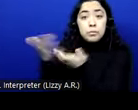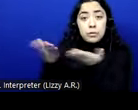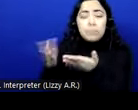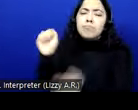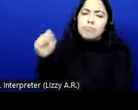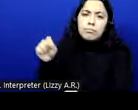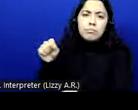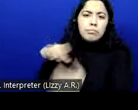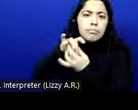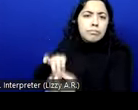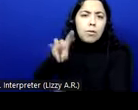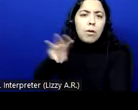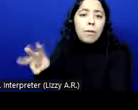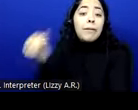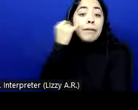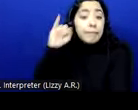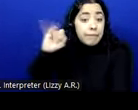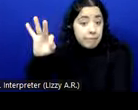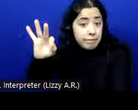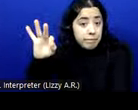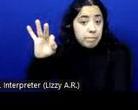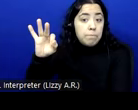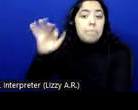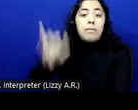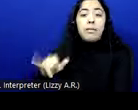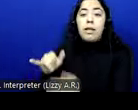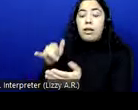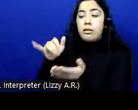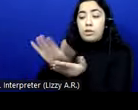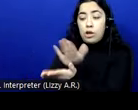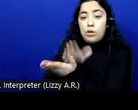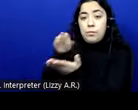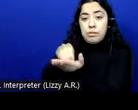there is documentation and support services for access to the web we're dealing with.